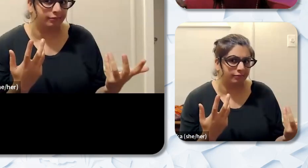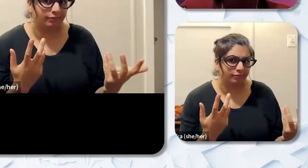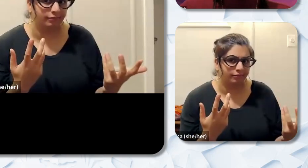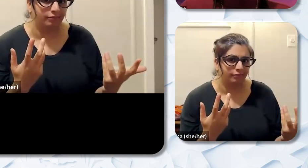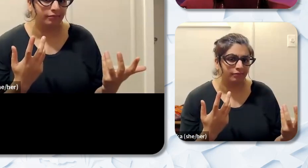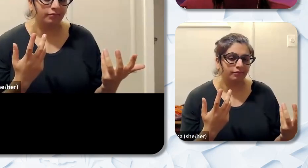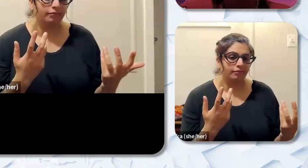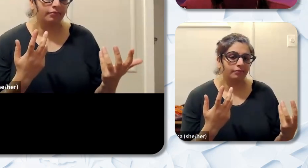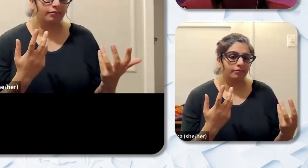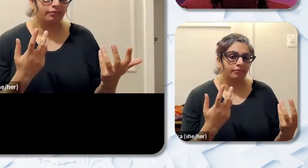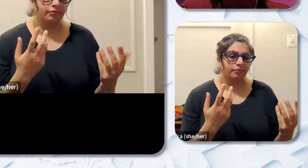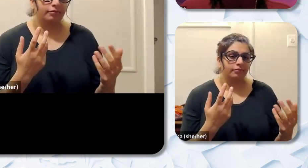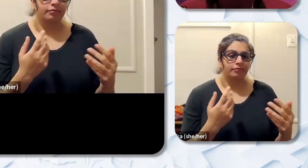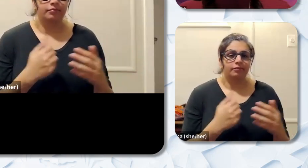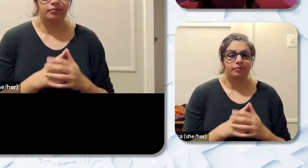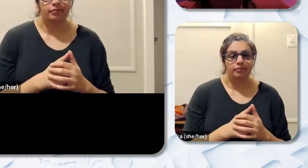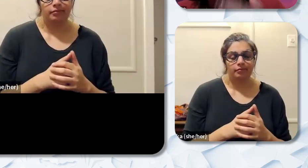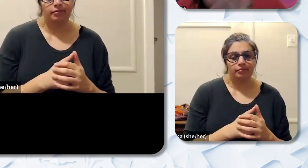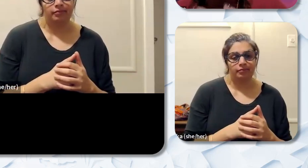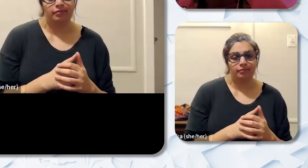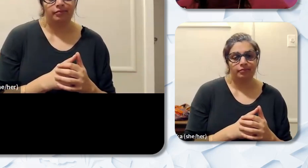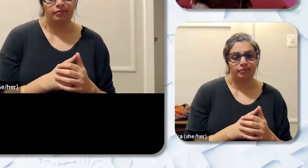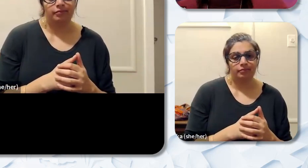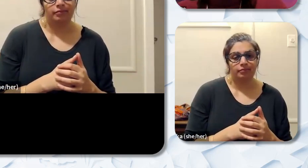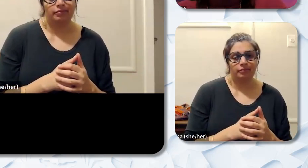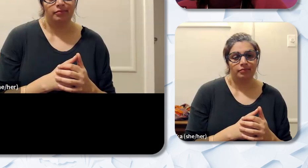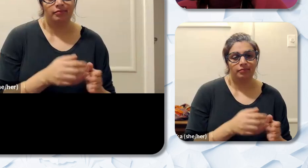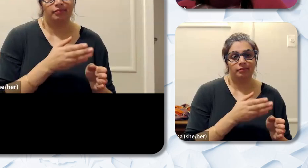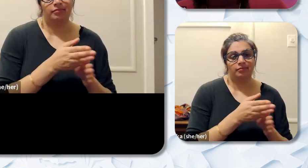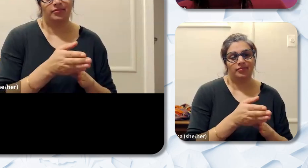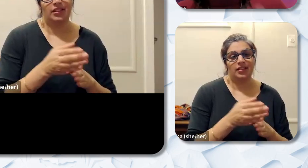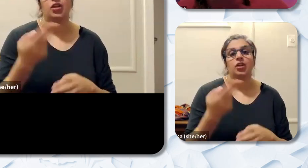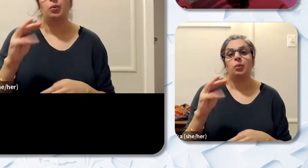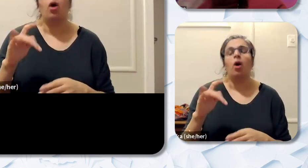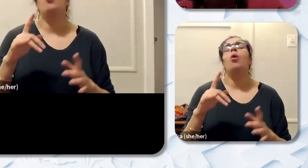dance and math and science only as opposed to majors that are in the humanities knowing that